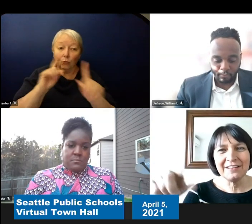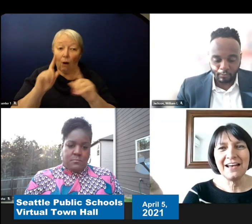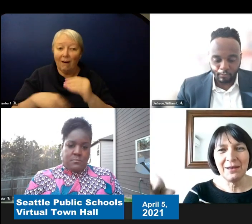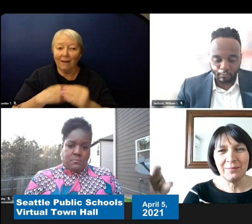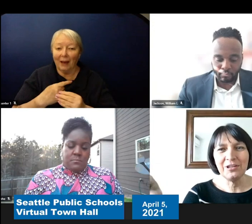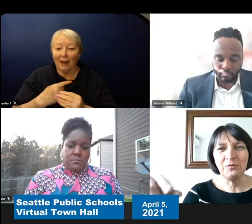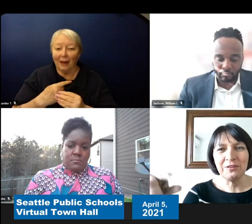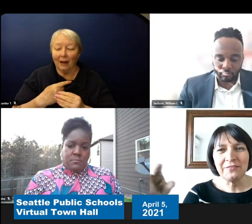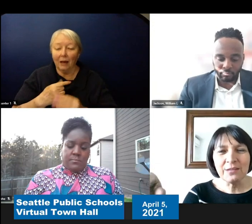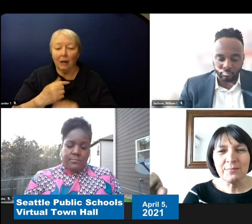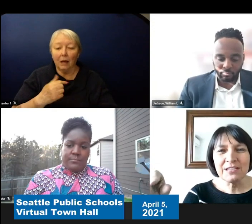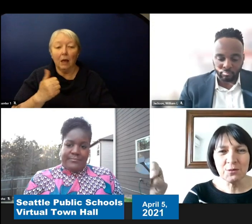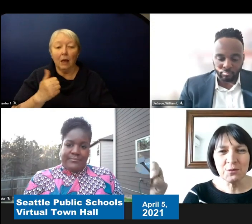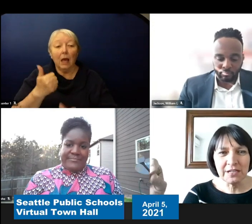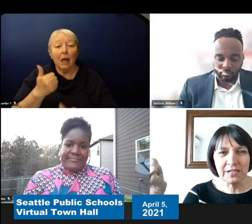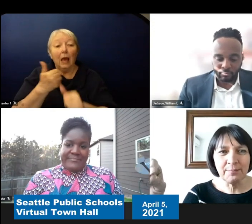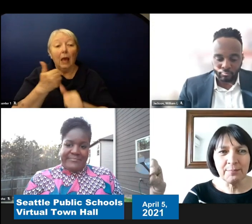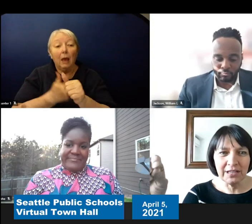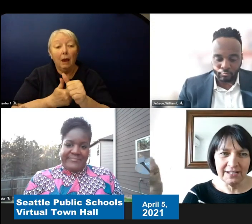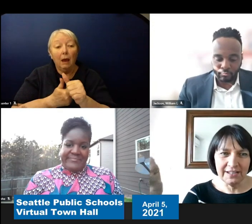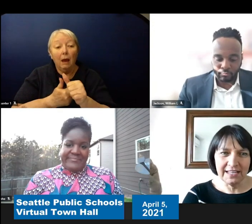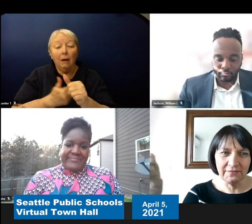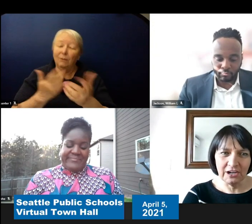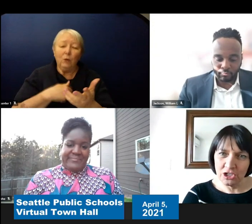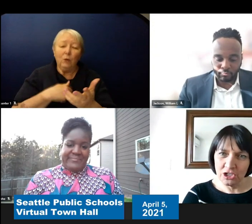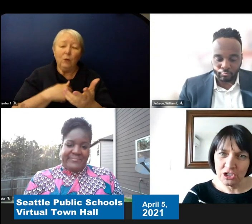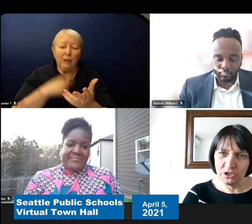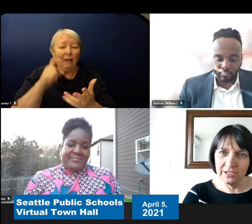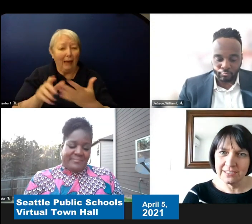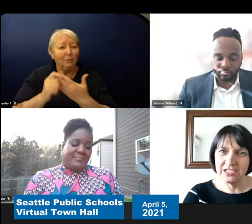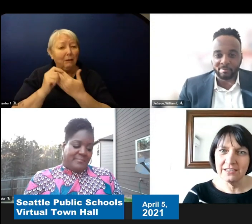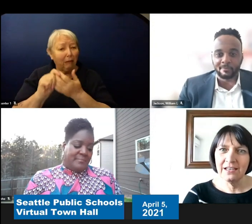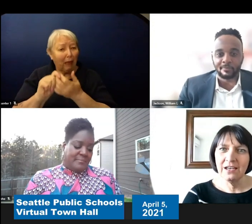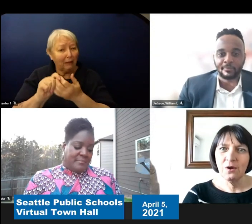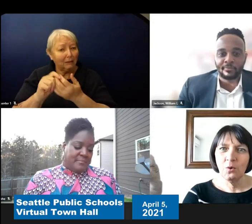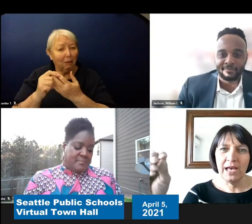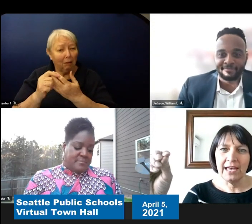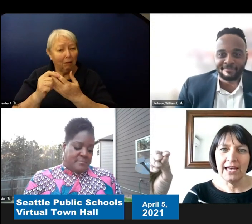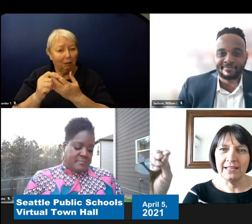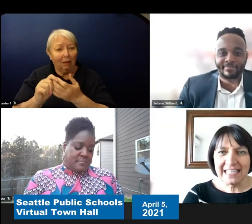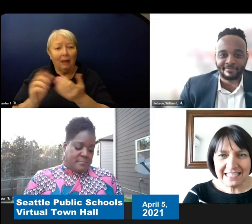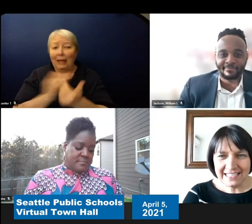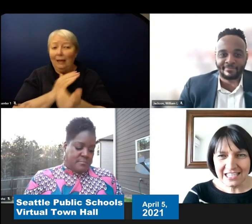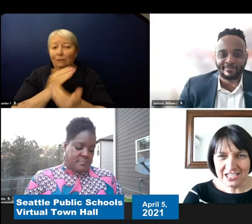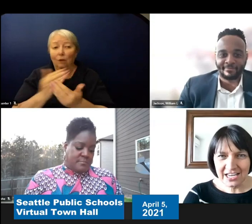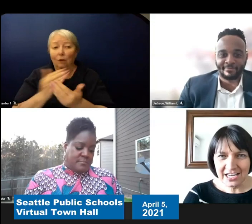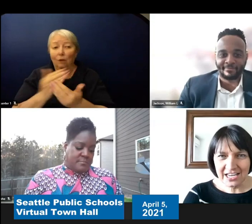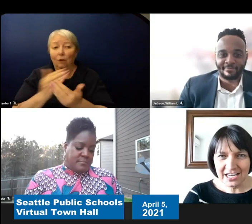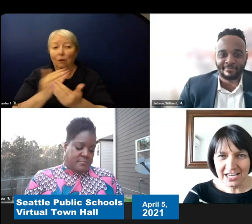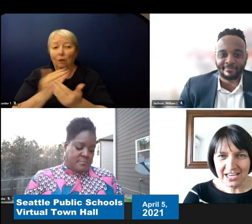You know we've had to be super nimble even as a very large organization when CDC changes guidelines